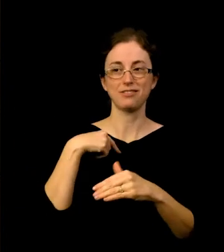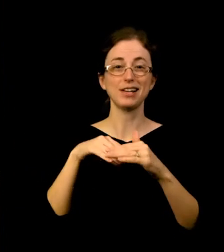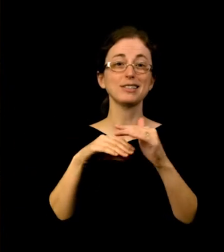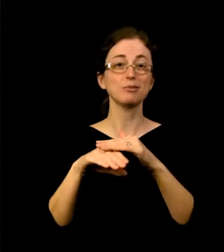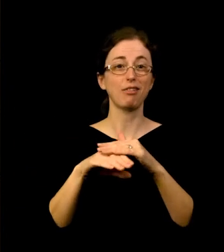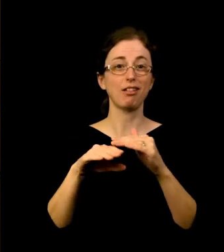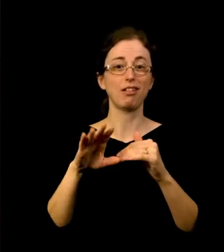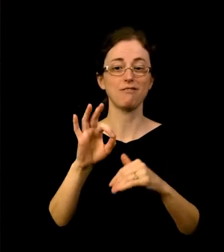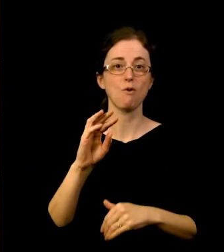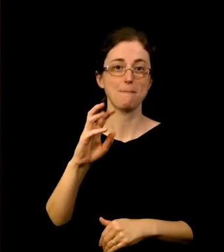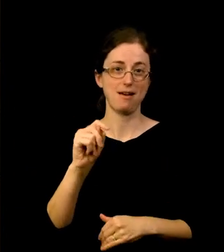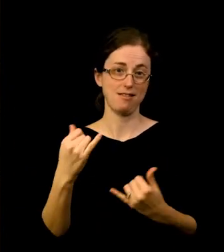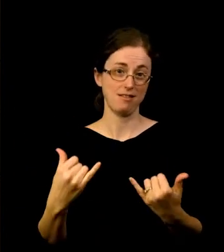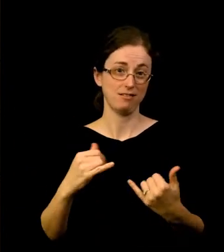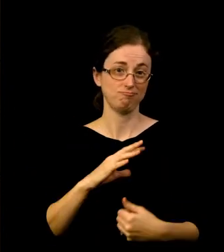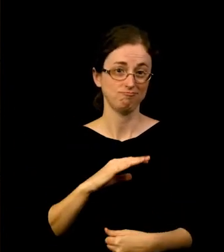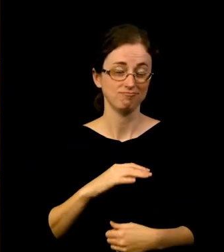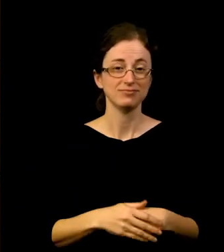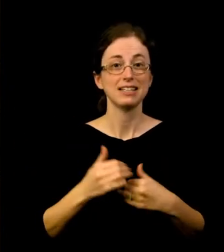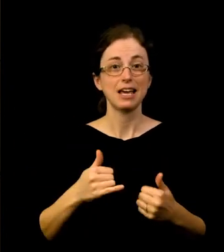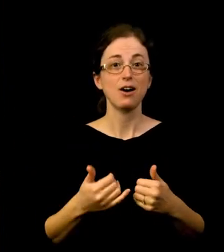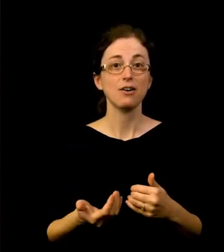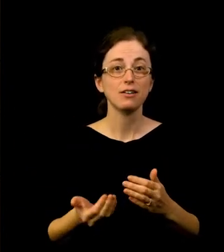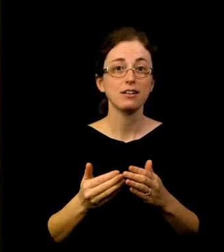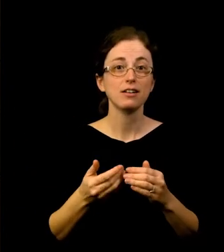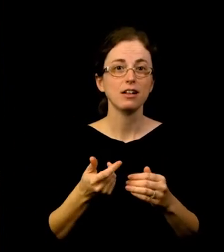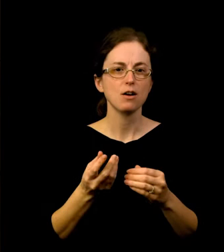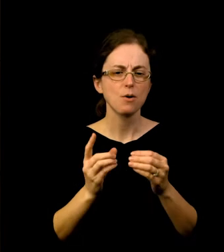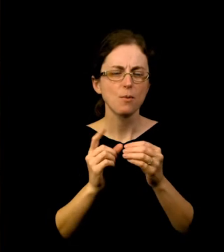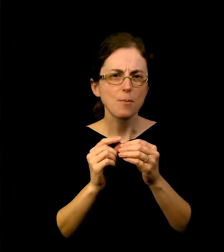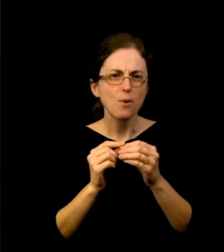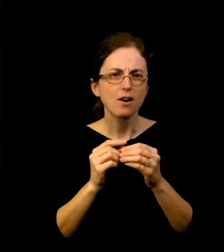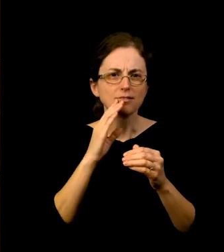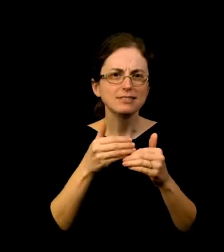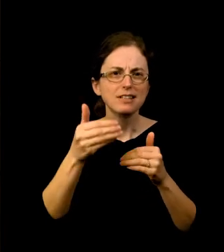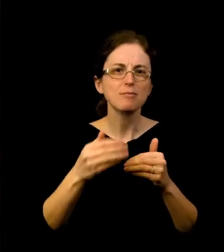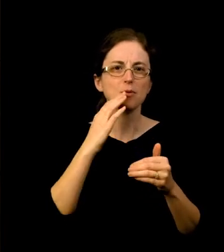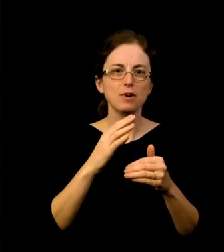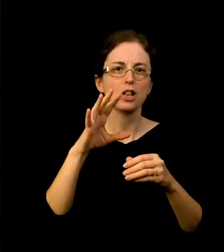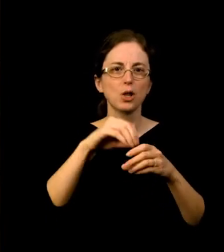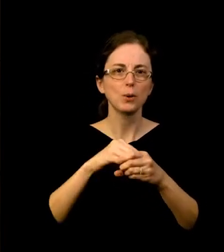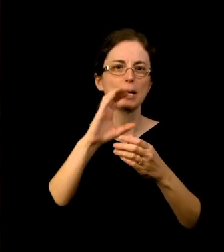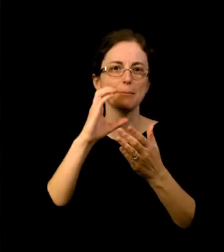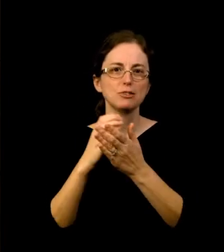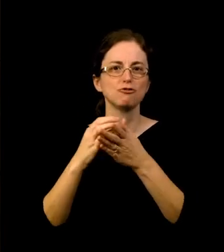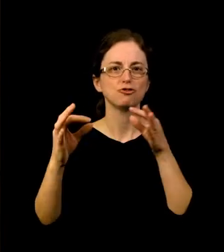We are excited to take it one step further and combine these accessible labels with image descriptions in Queen Nefertari's Egypt and the Private Lives